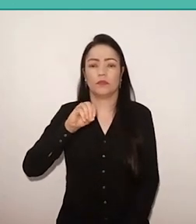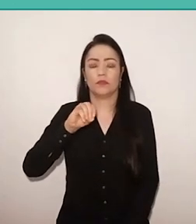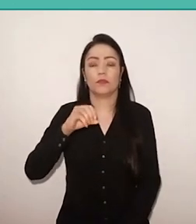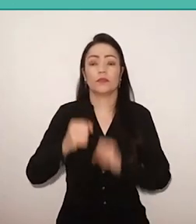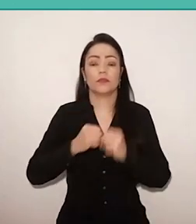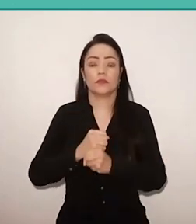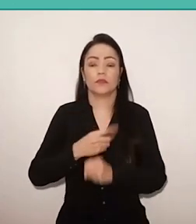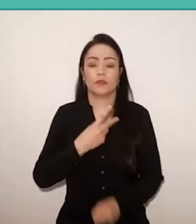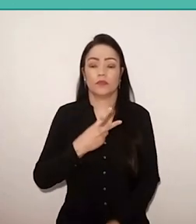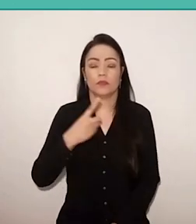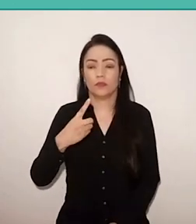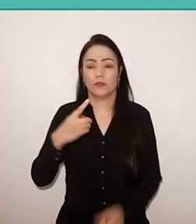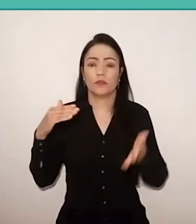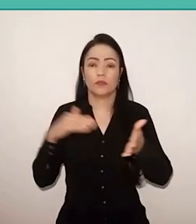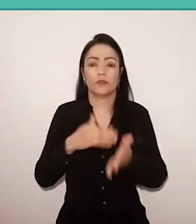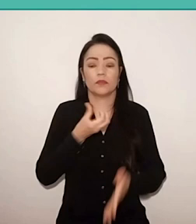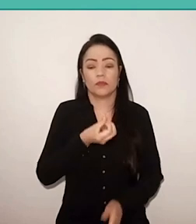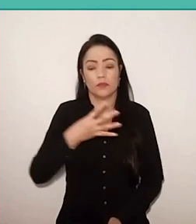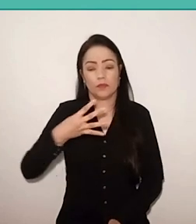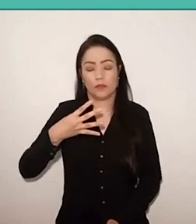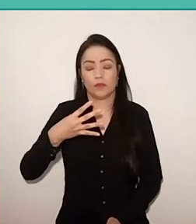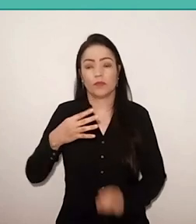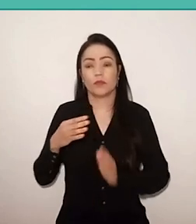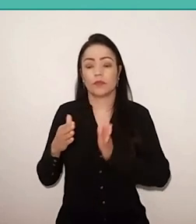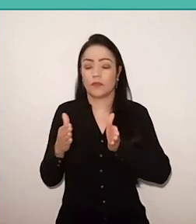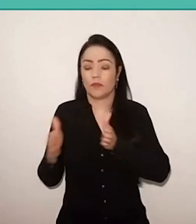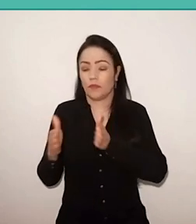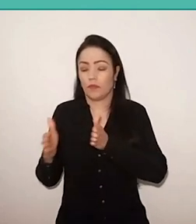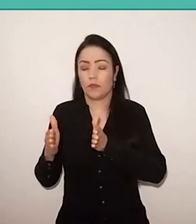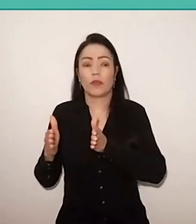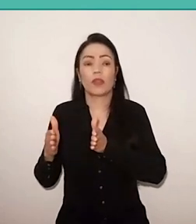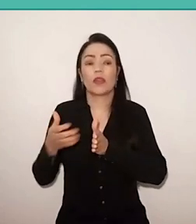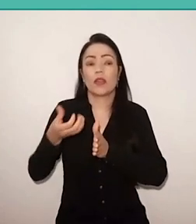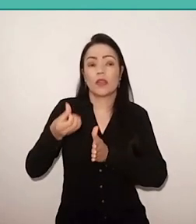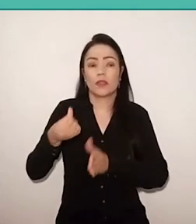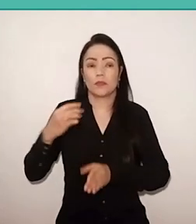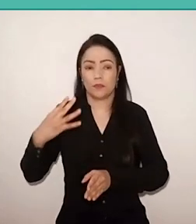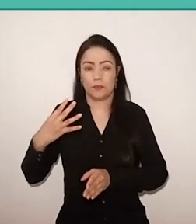the period of exile, that goes from 1964 to 1980,